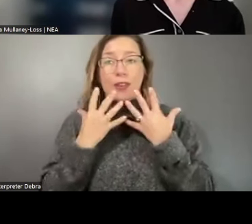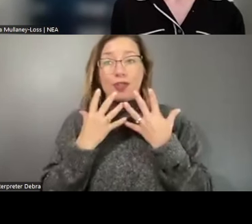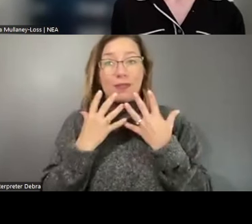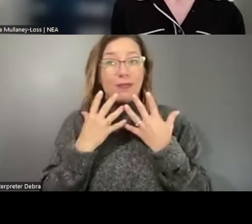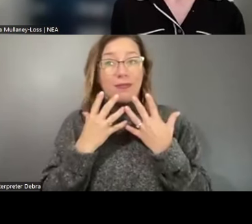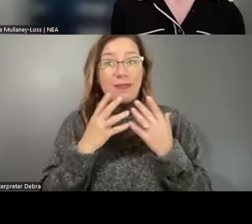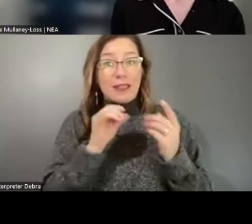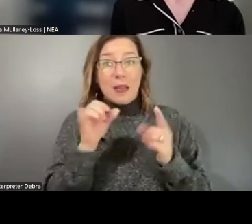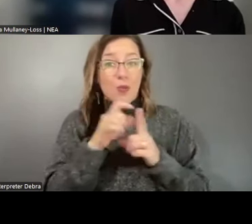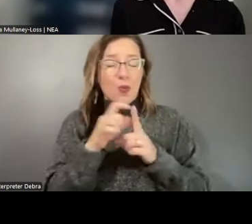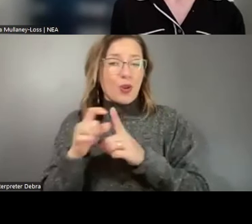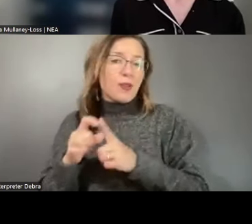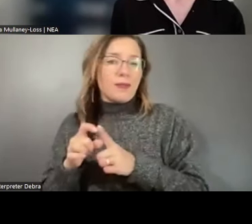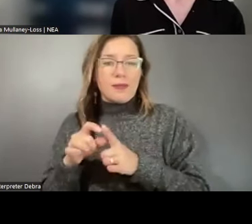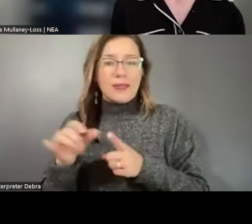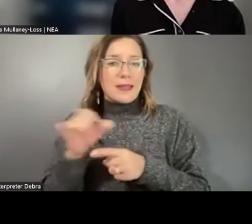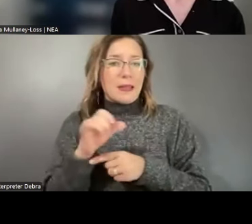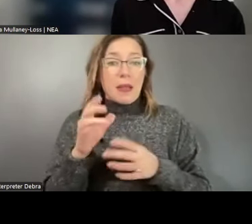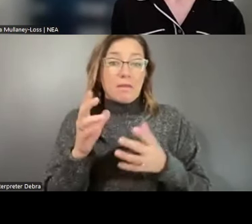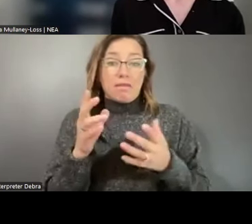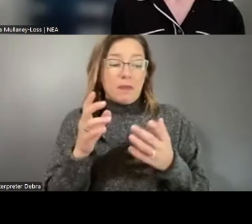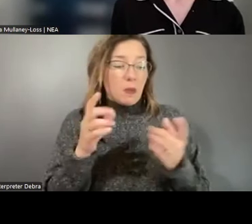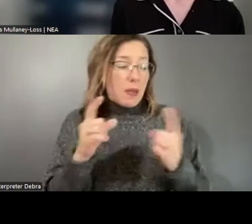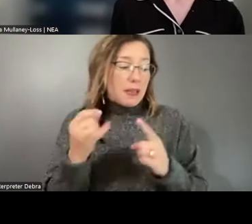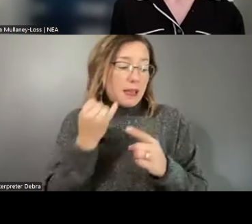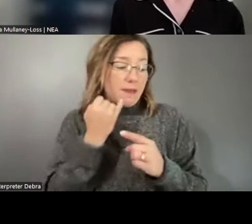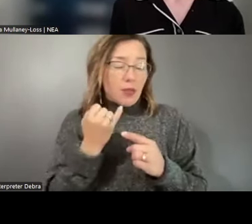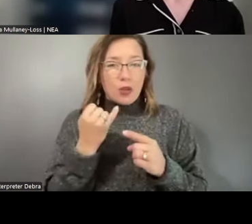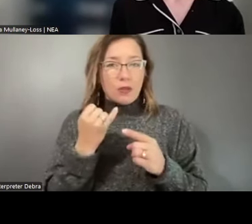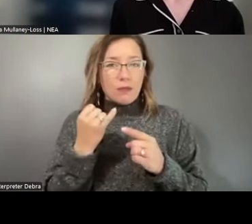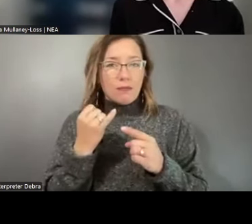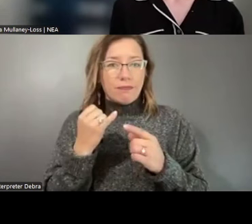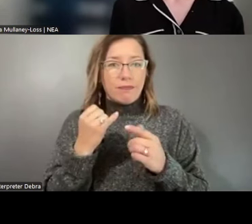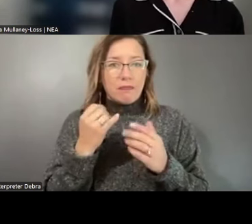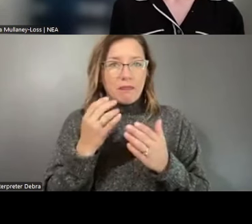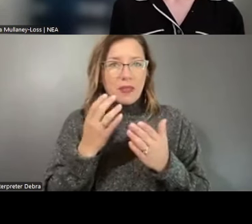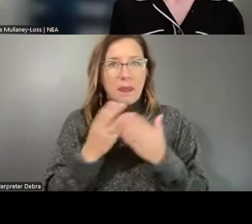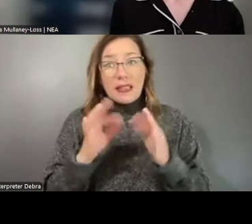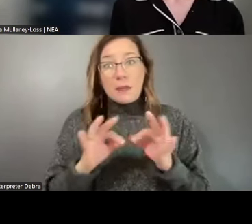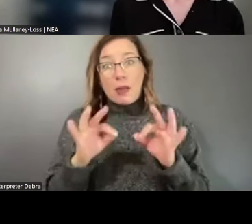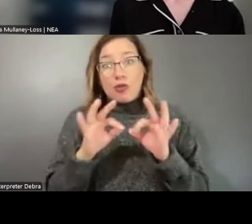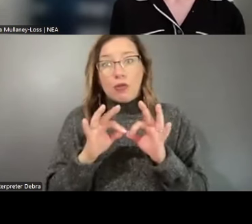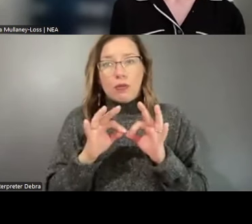That of course has been happening. If there's a silver lining to the pandemic, it's that some of